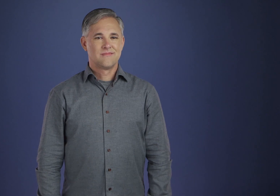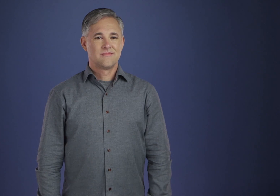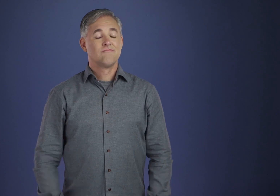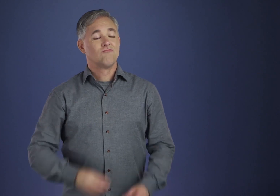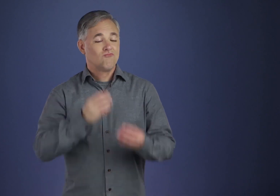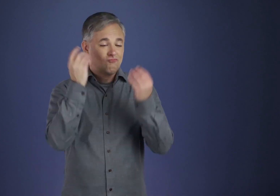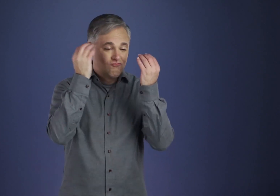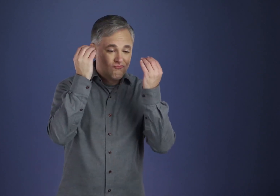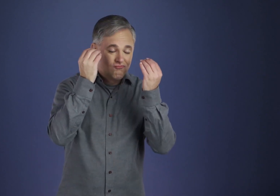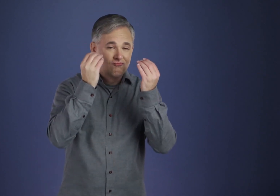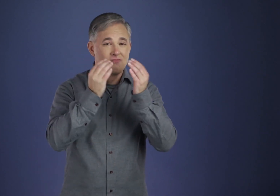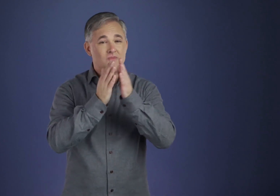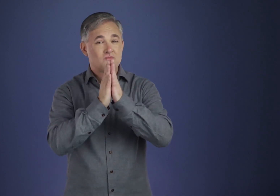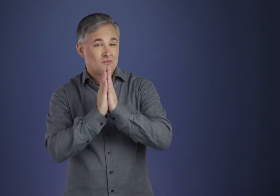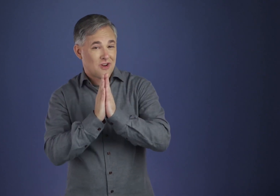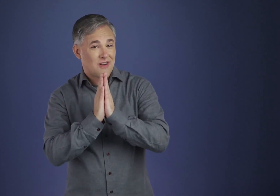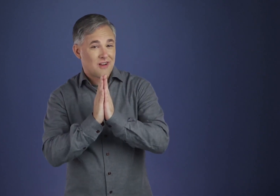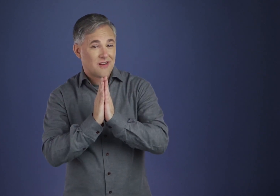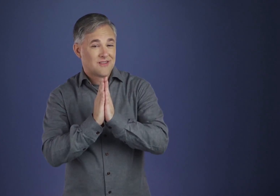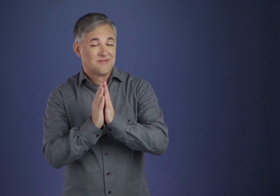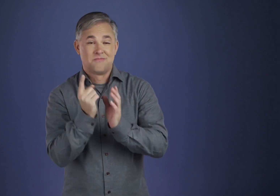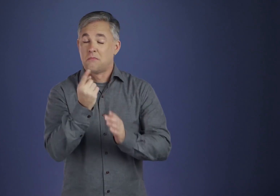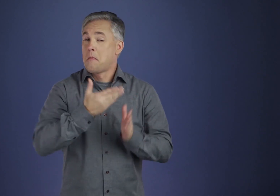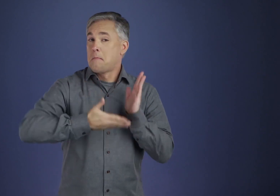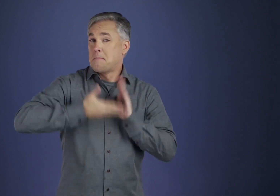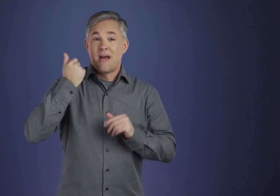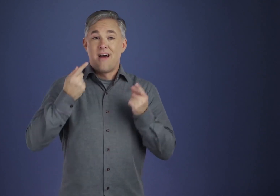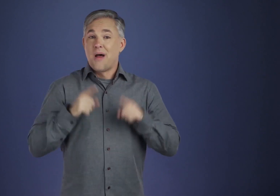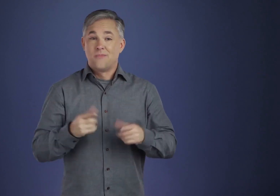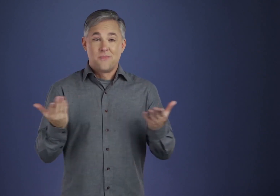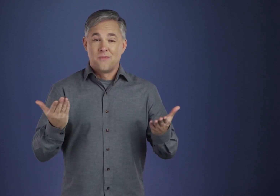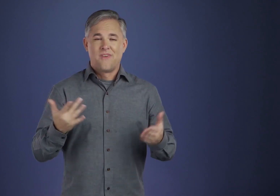doing what we know to be good for us.